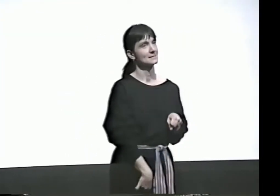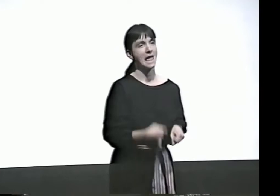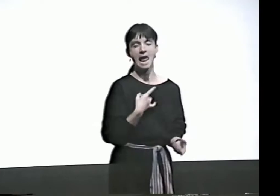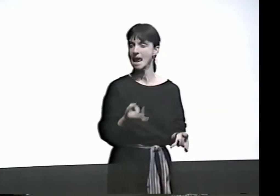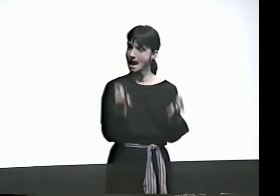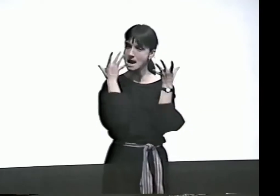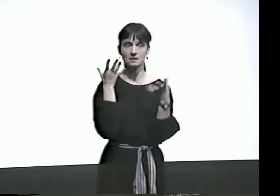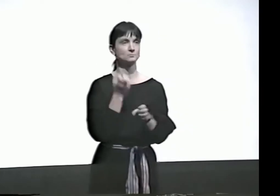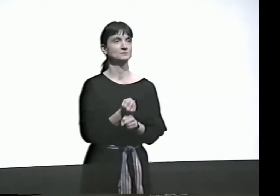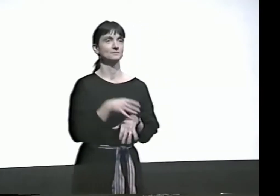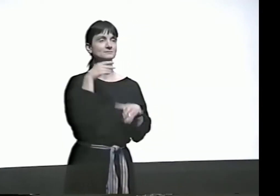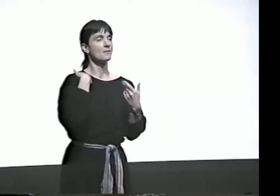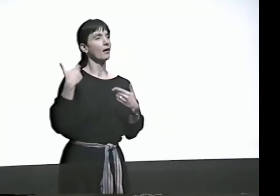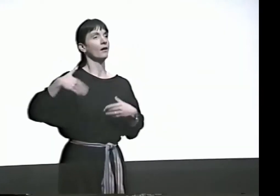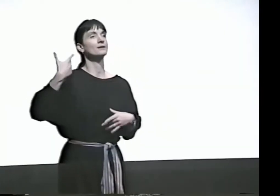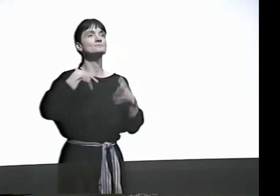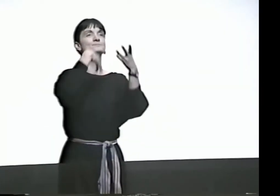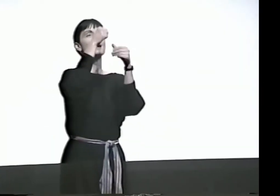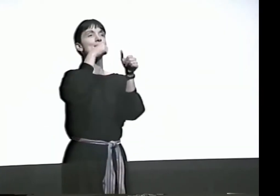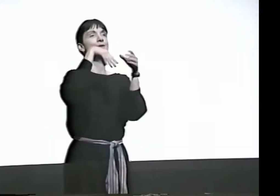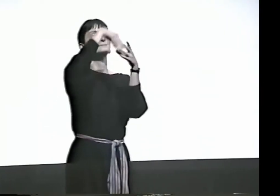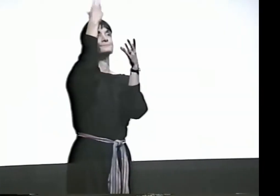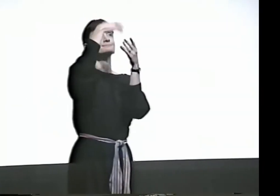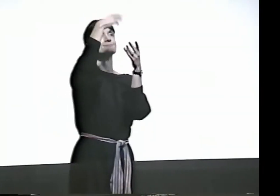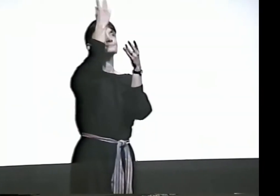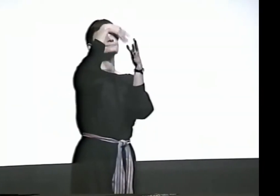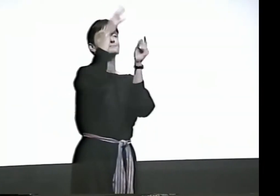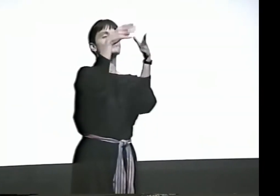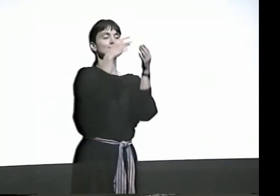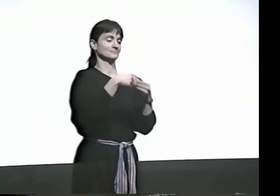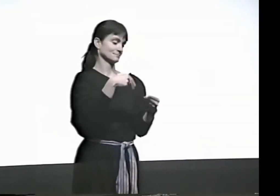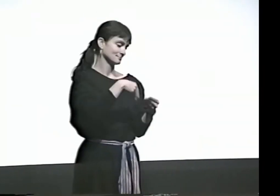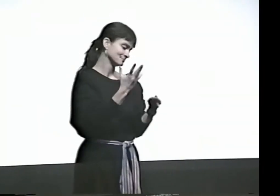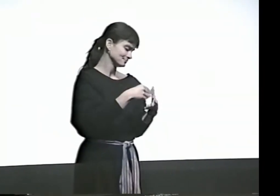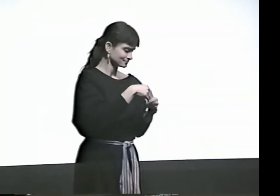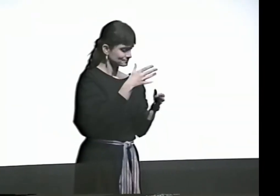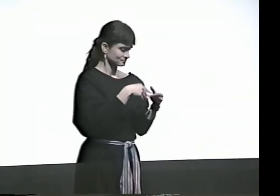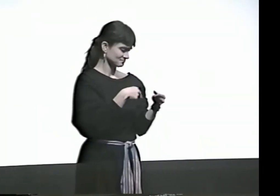OH, I HATE TO GET THEM. IT JUST TEARS ME APART. YOU KNOW, I'LL GO THROUGH MY MAIL